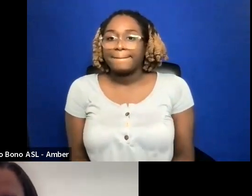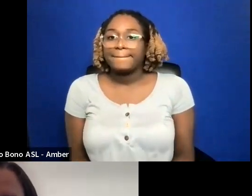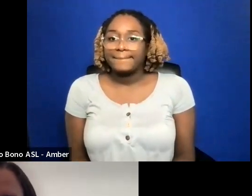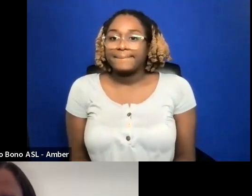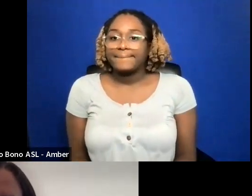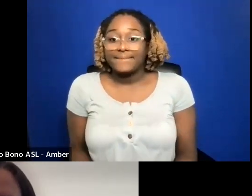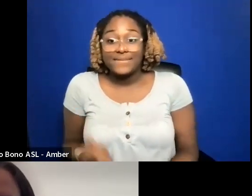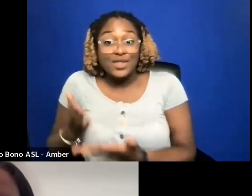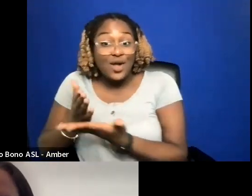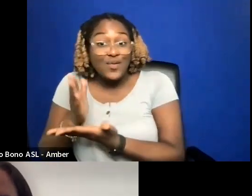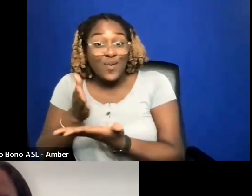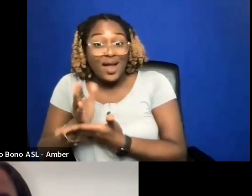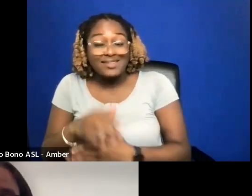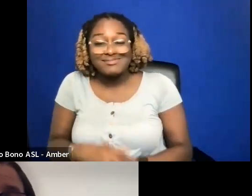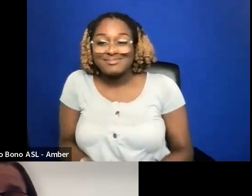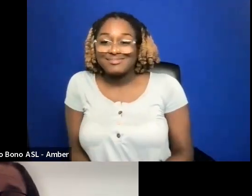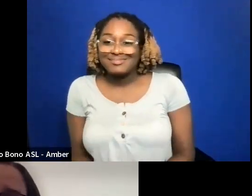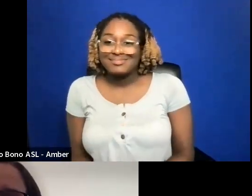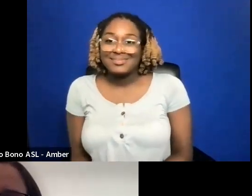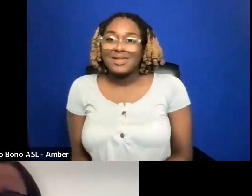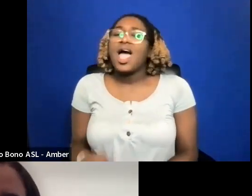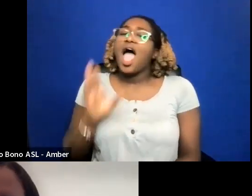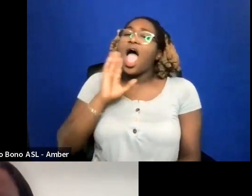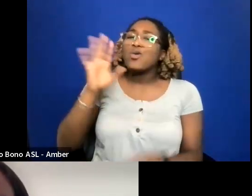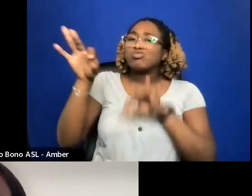I'LL GO OVER MORE DISTRIBUTION STUFF IN A MINUTE.